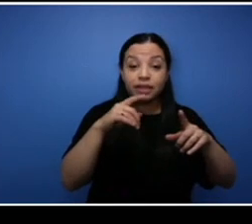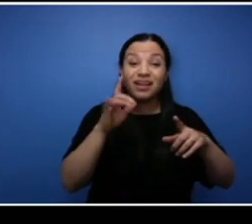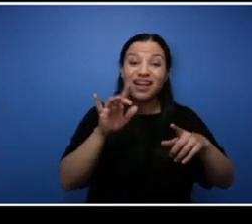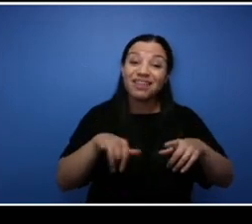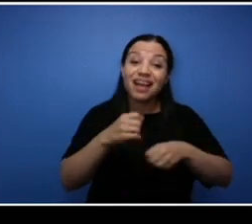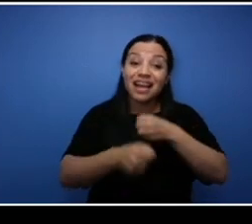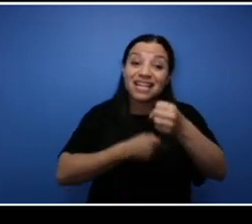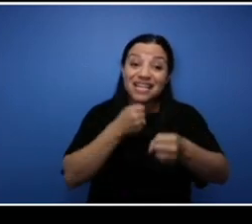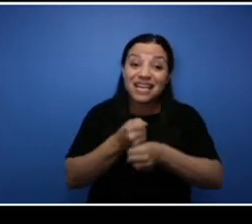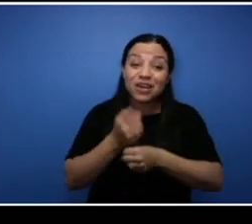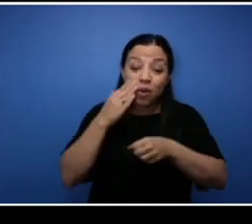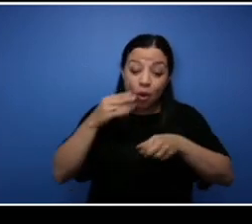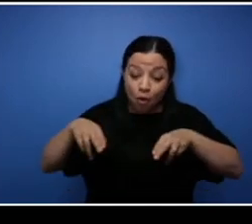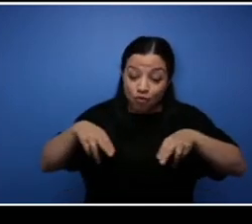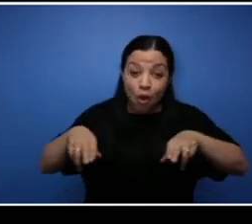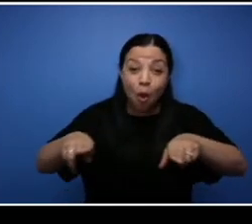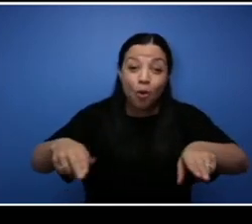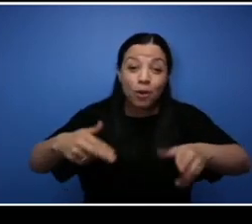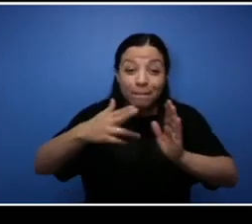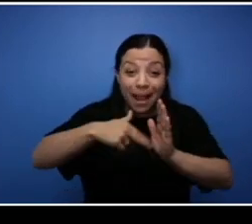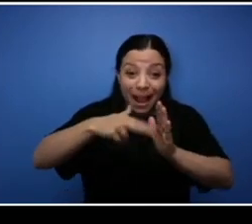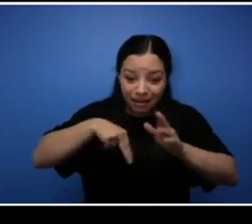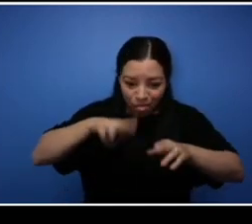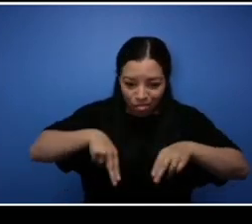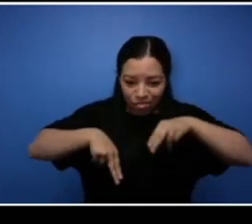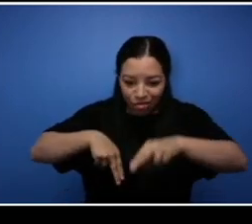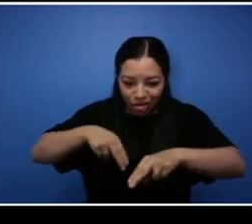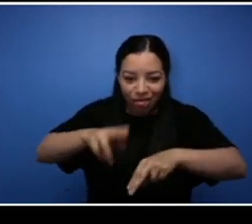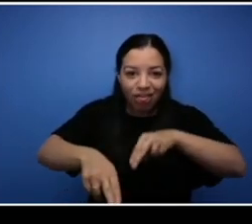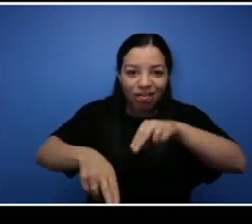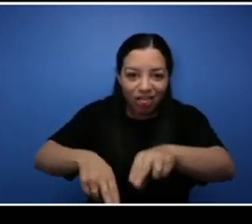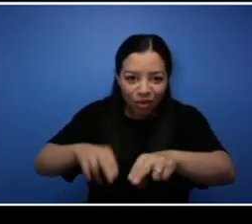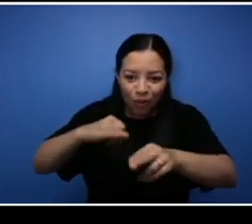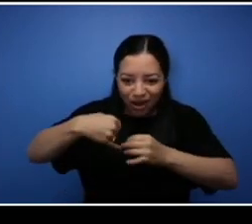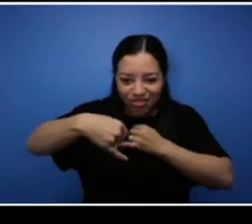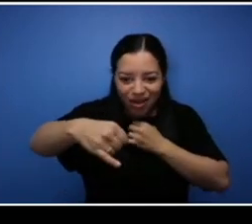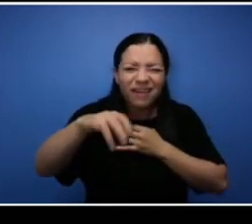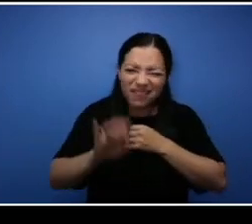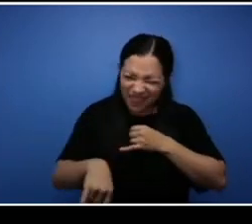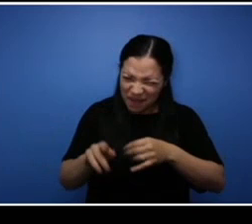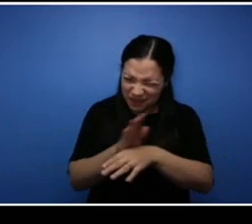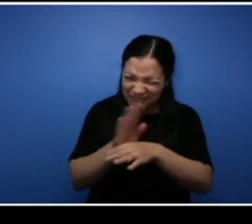to be you know, it was a first year for HRM to contract out uh painting all the roads,